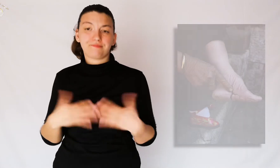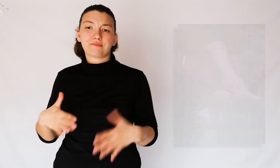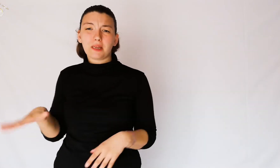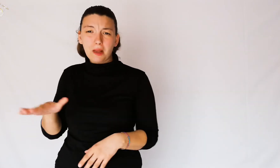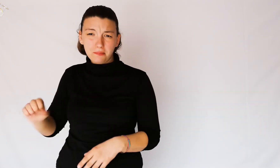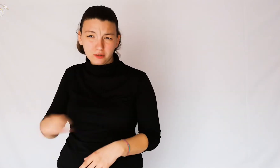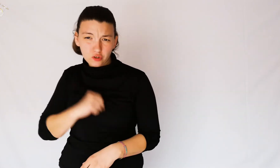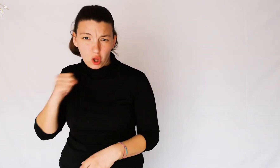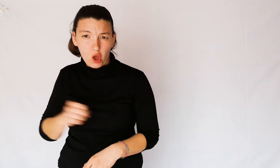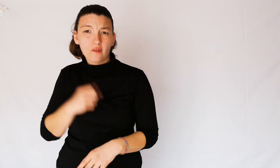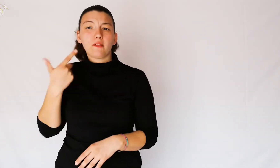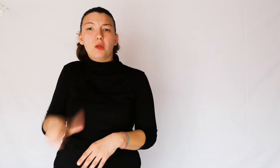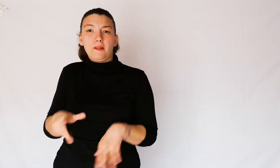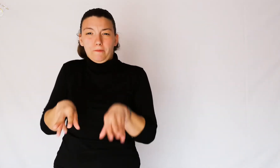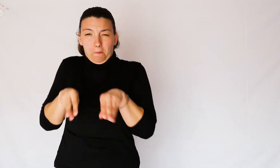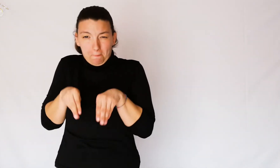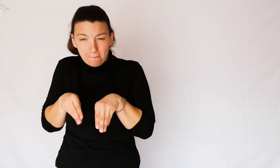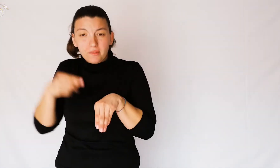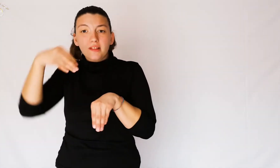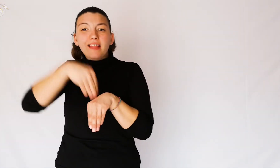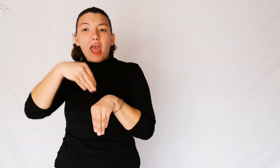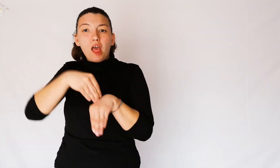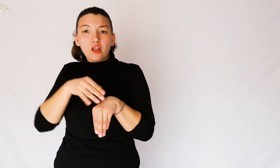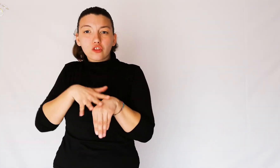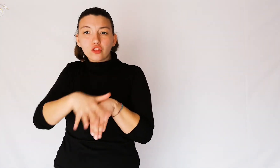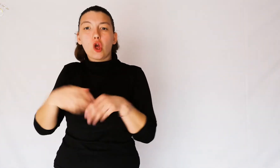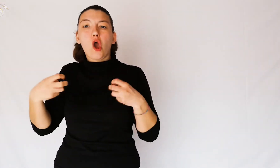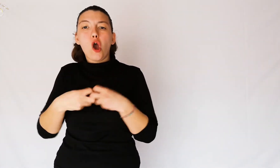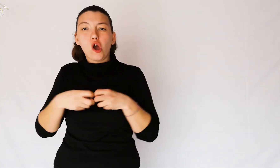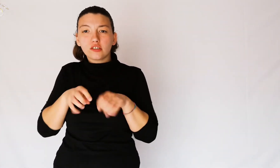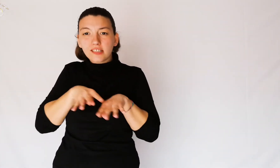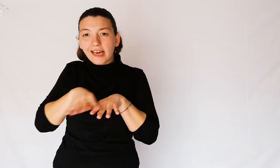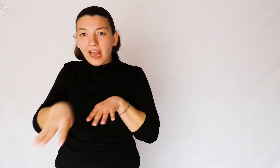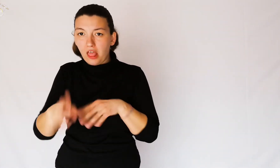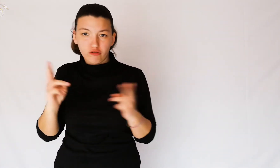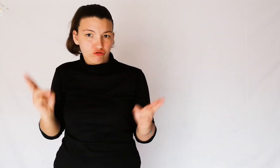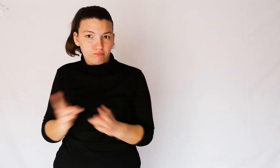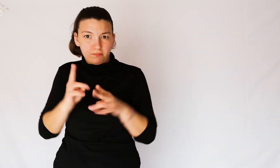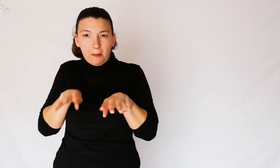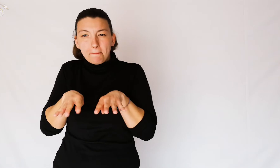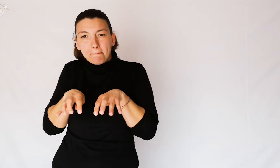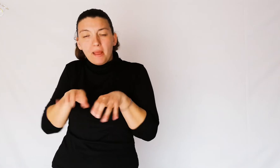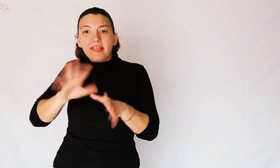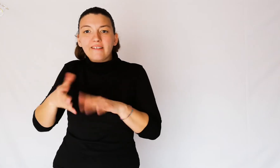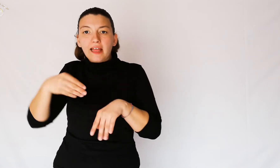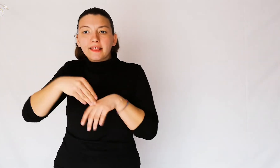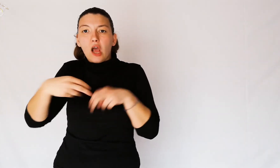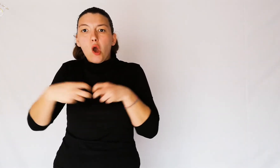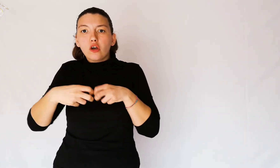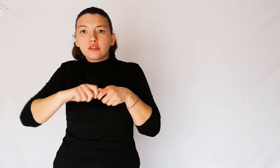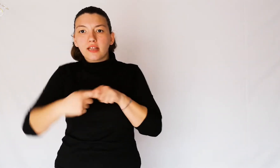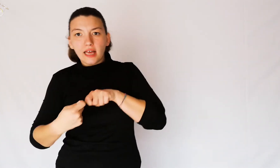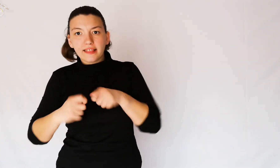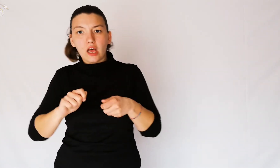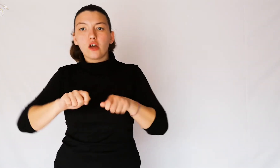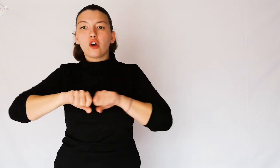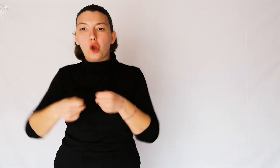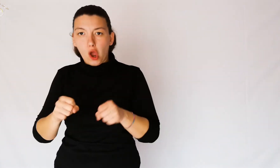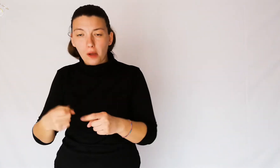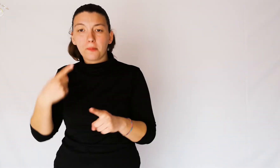The girls suffered because with deformed feet the bones did not grow and broke,